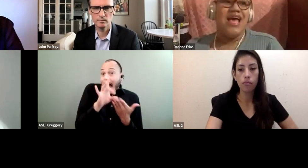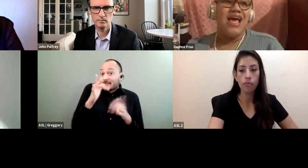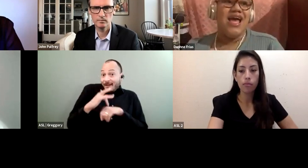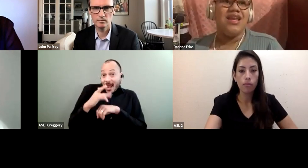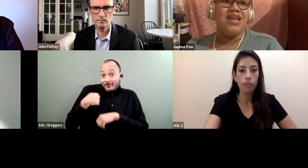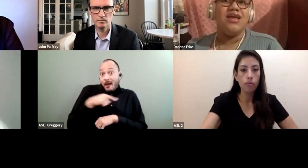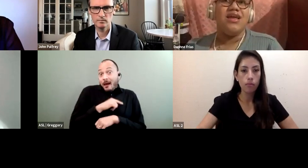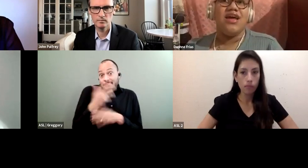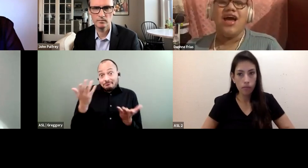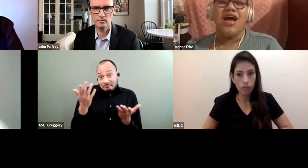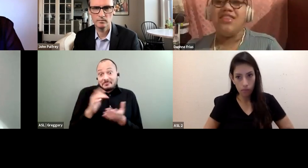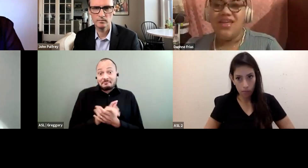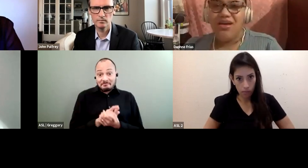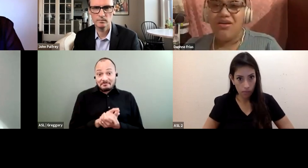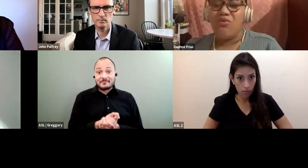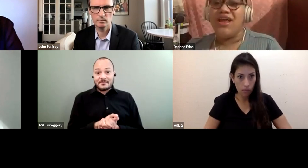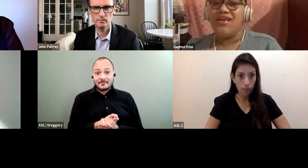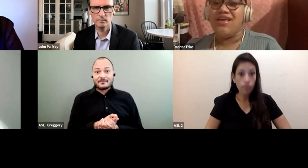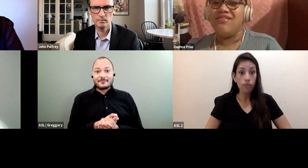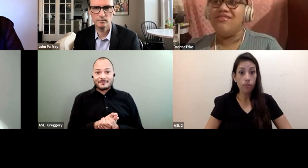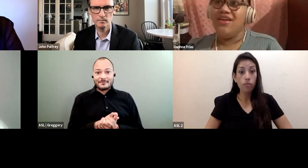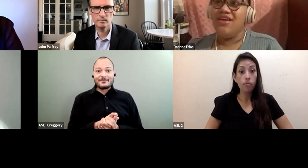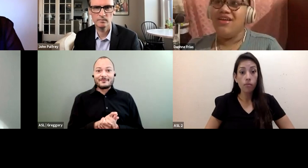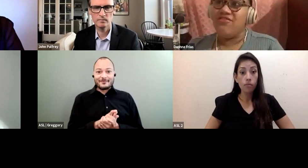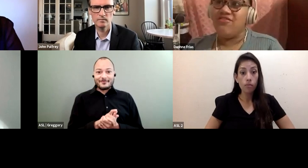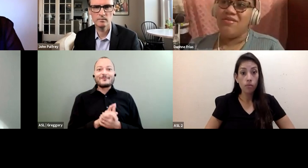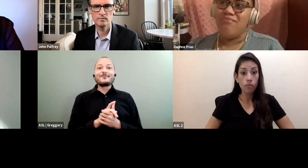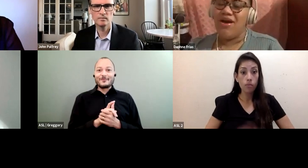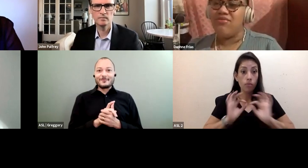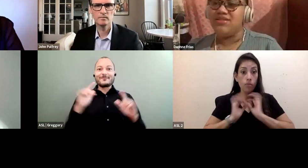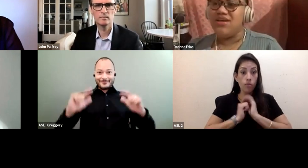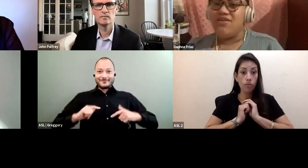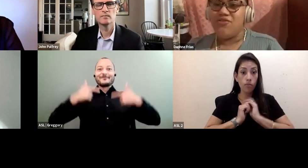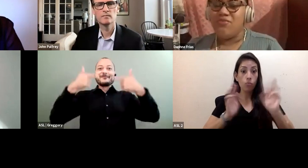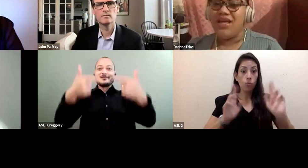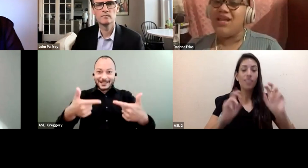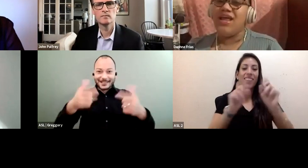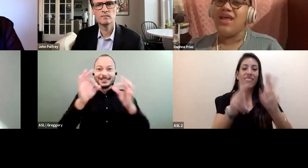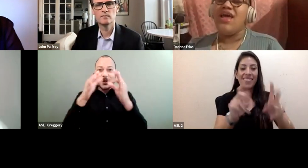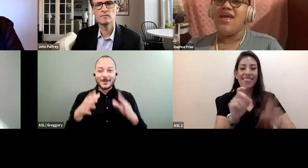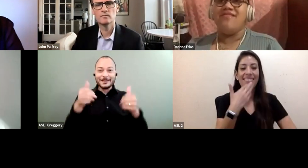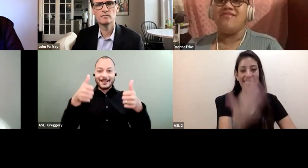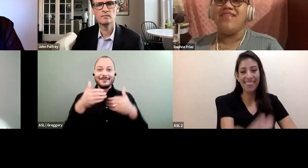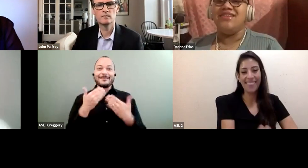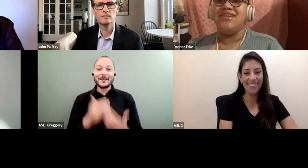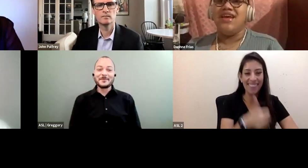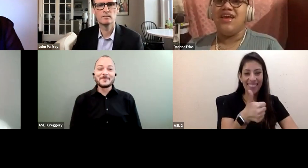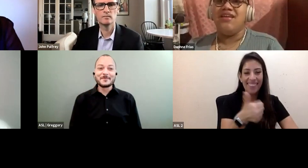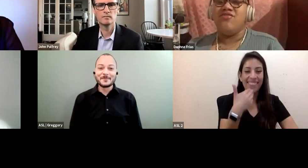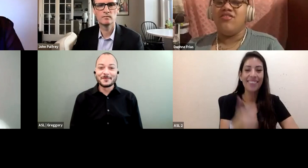And I think what is dangerous about vulnerability is that it is